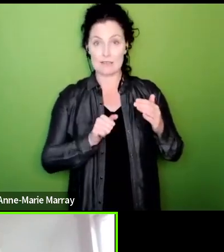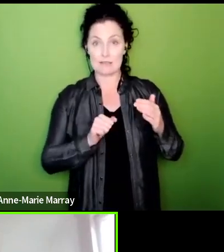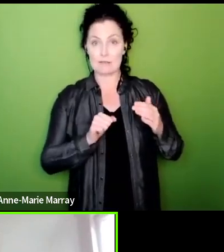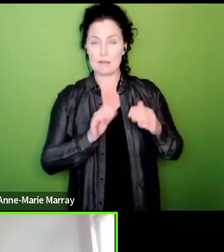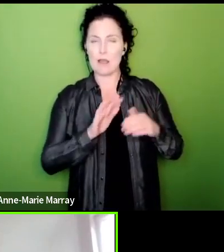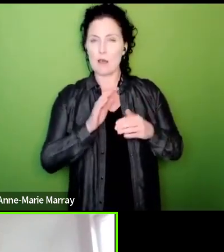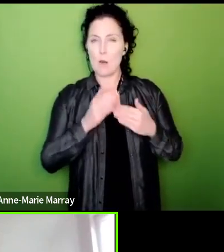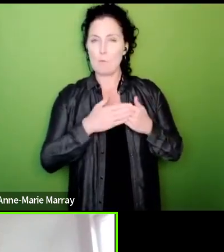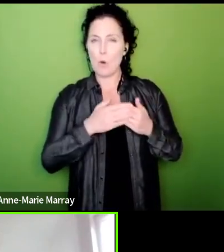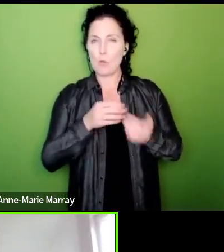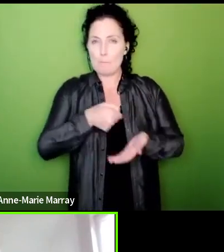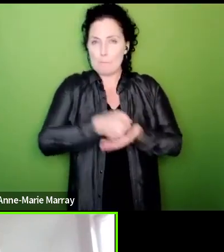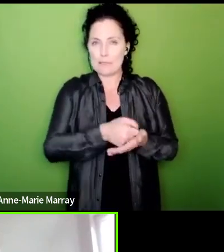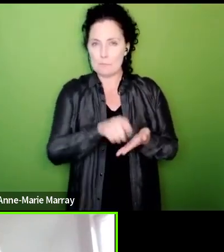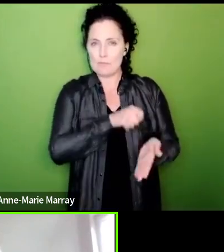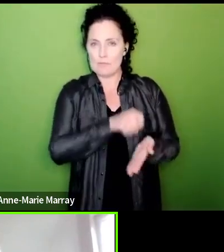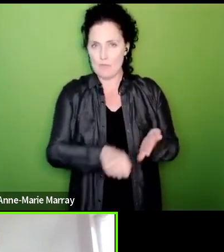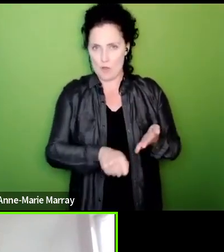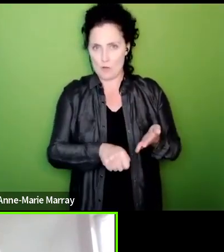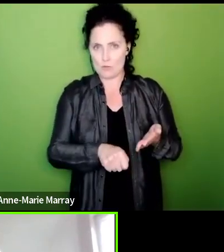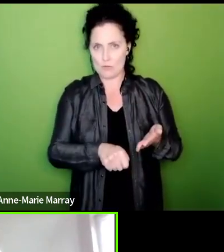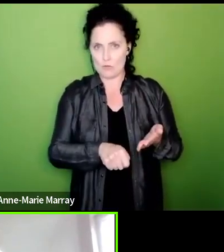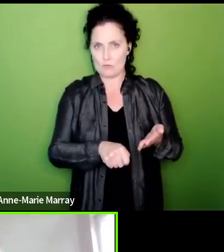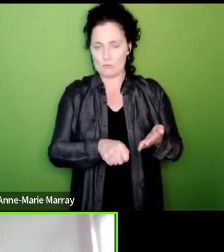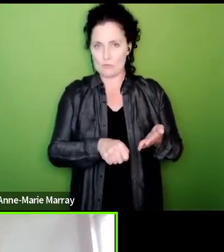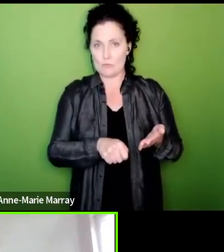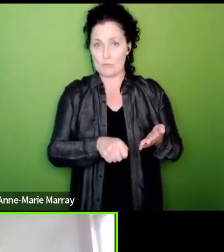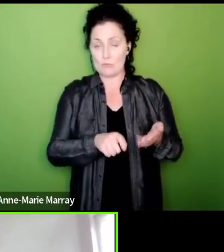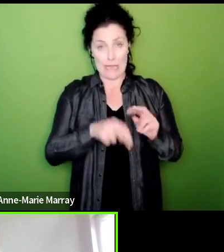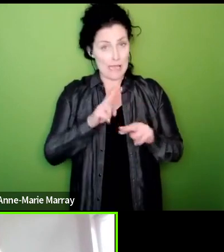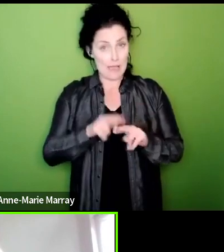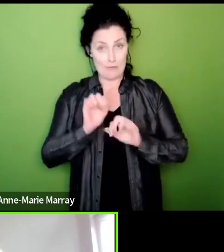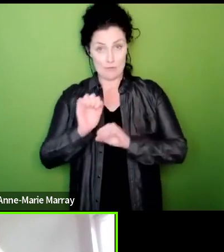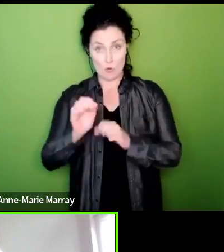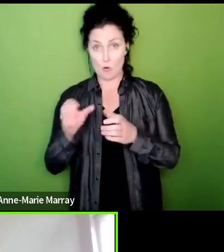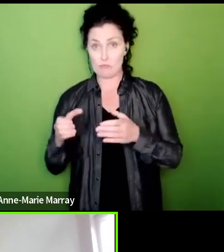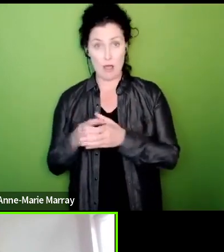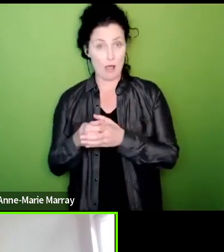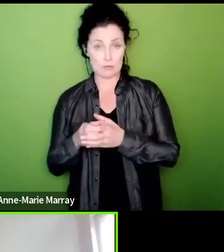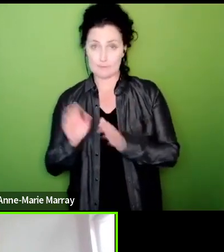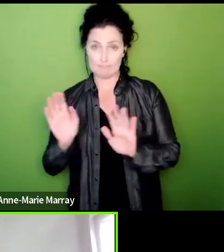um where we haven't got over the threshold people cannot take any action unless we reballot and